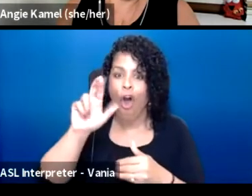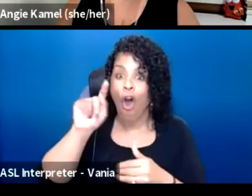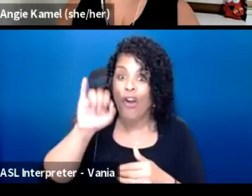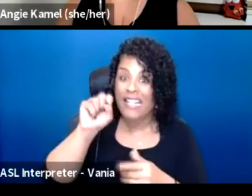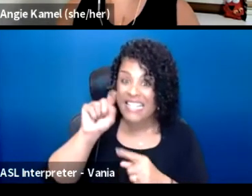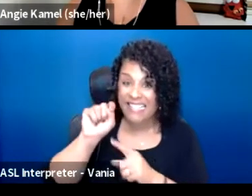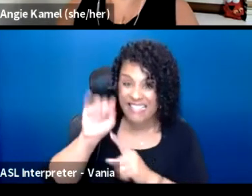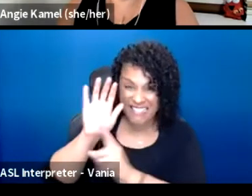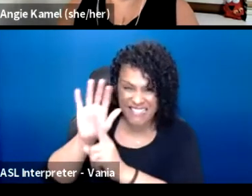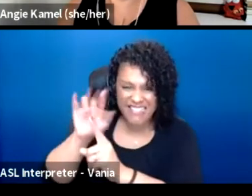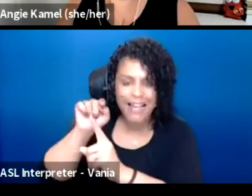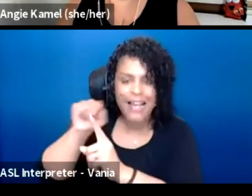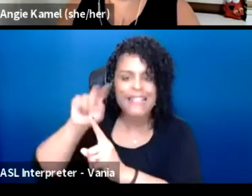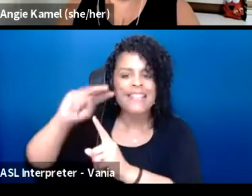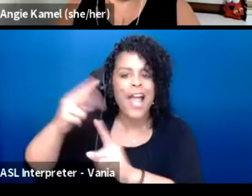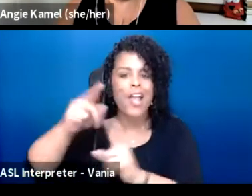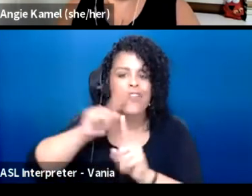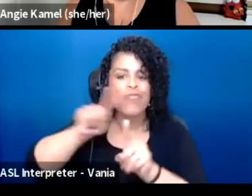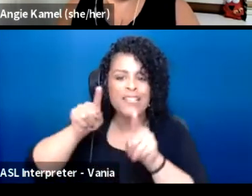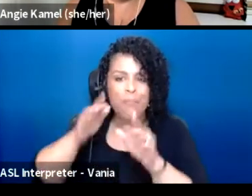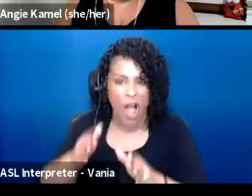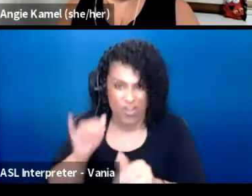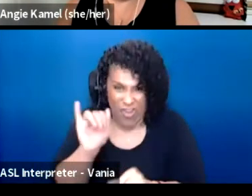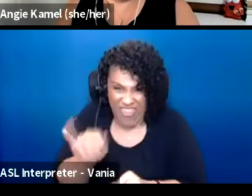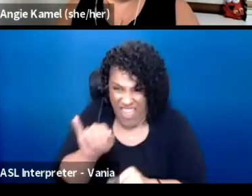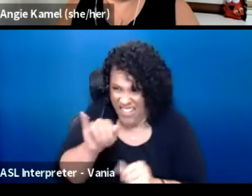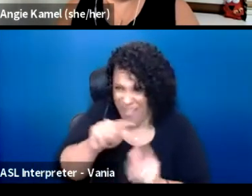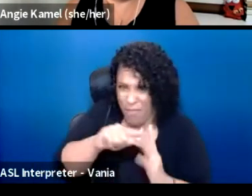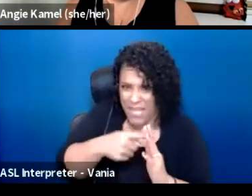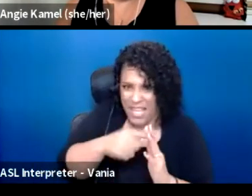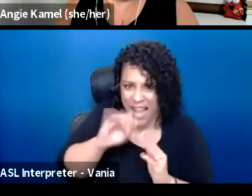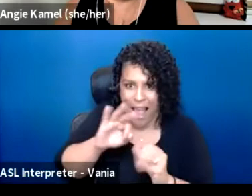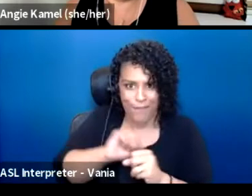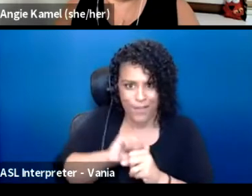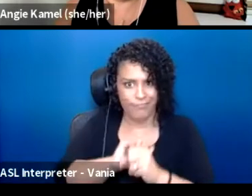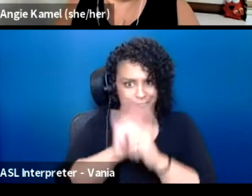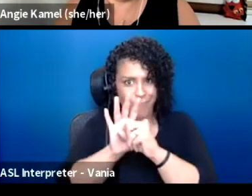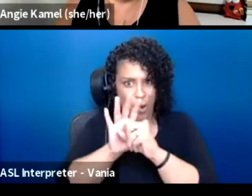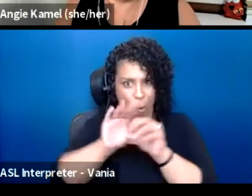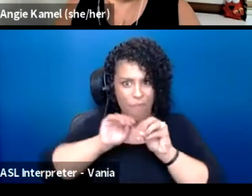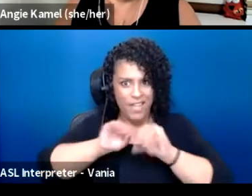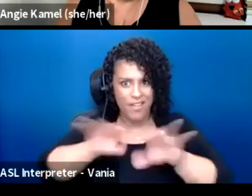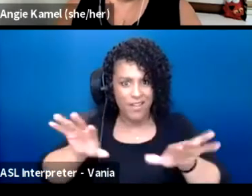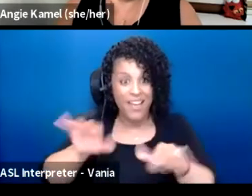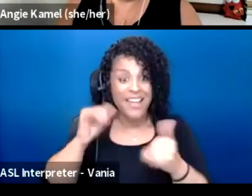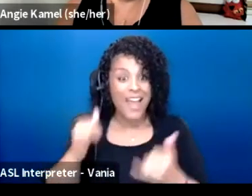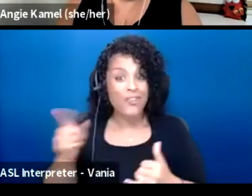in the very beginning of the pandemic. And now she said she had a fever dream and she woke up.